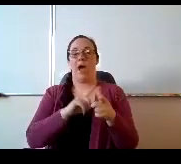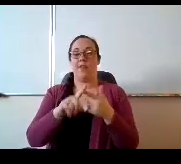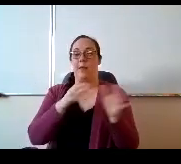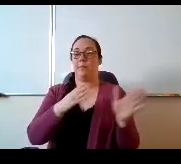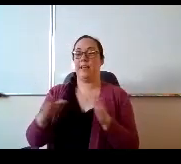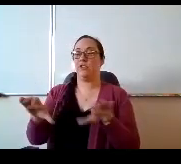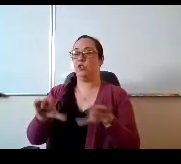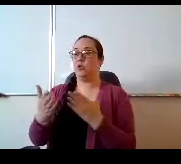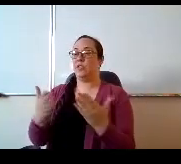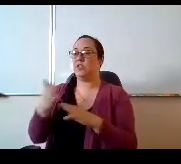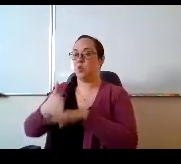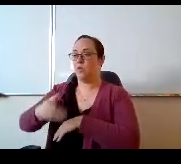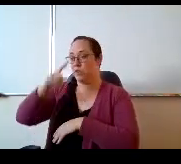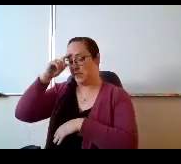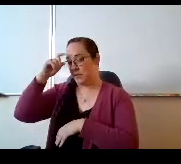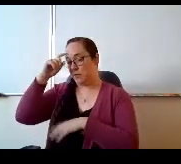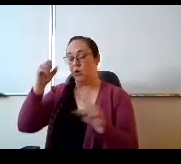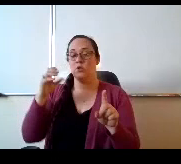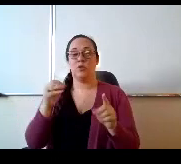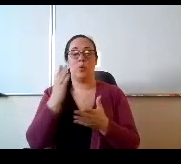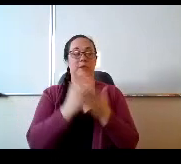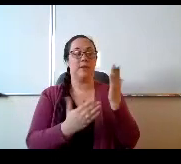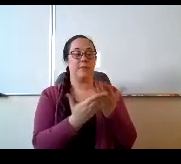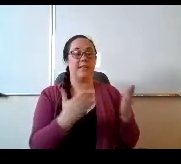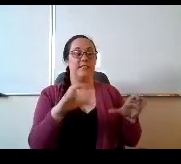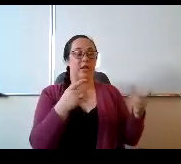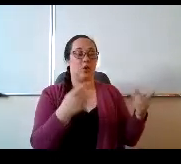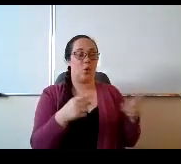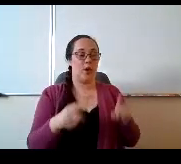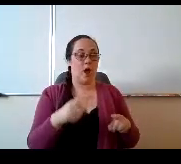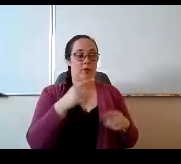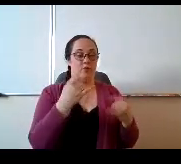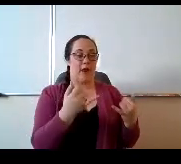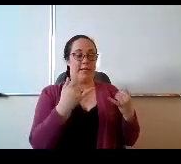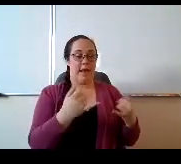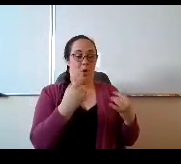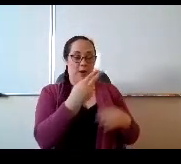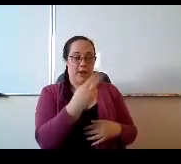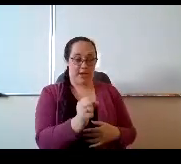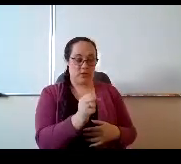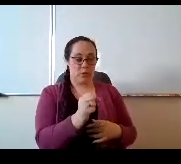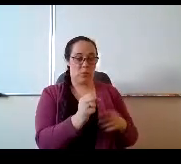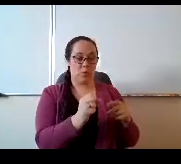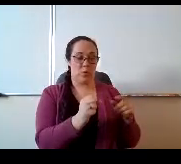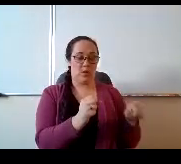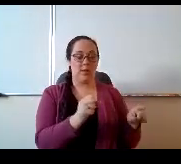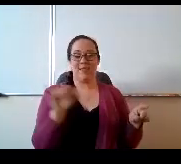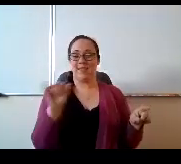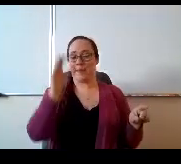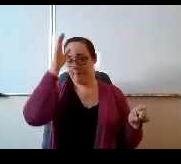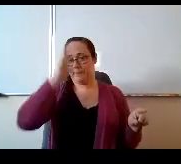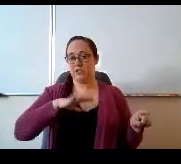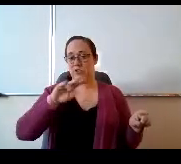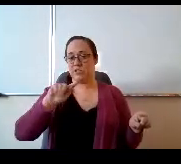doing things over the summer, so some of the things that are going on at the high school level right now, as Mr.